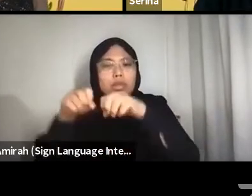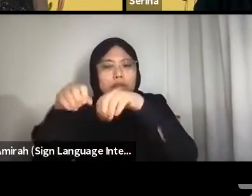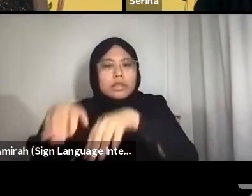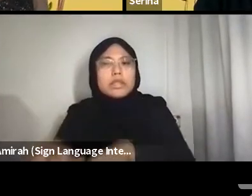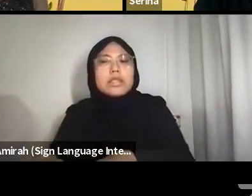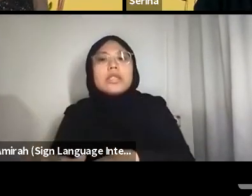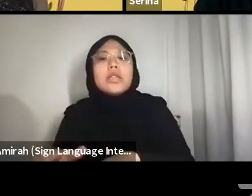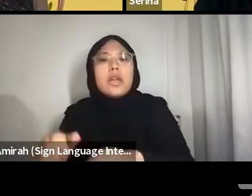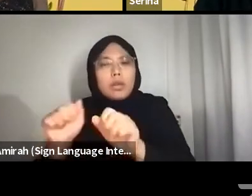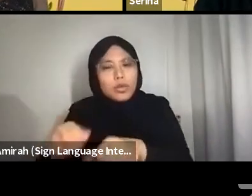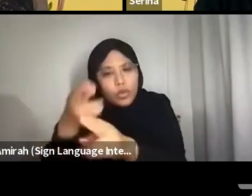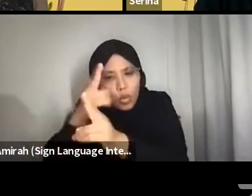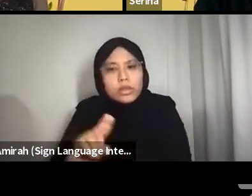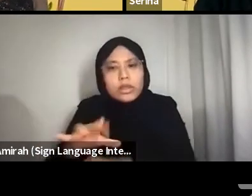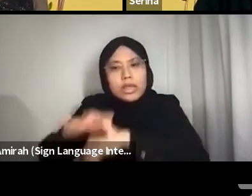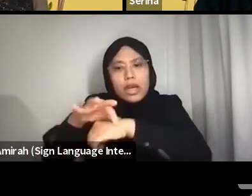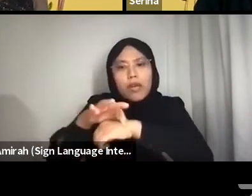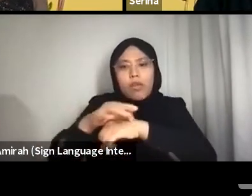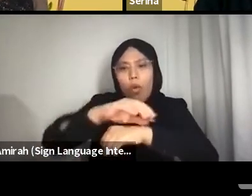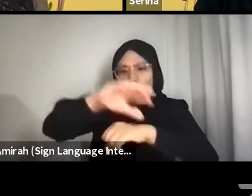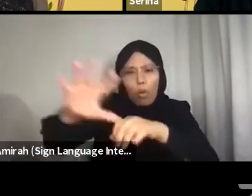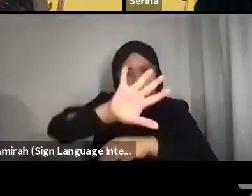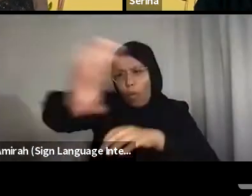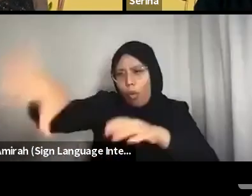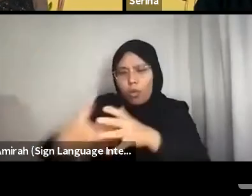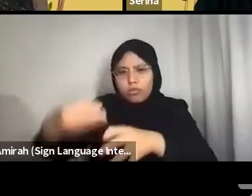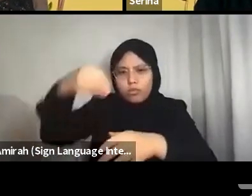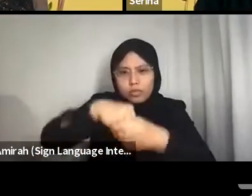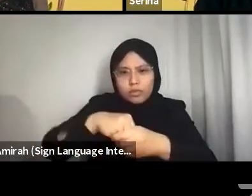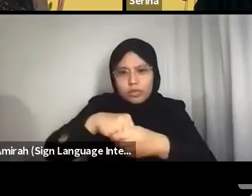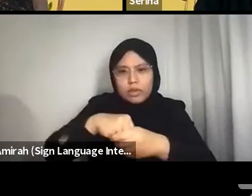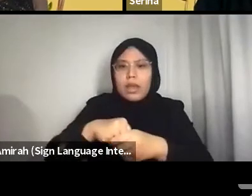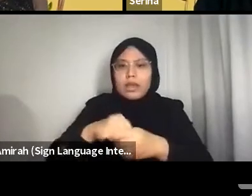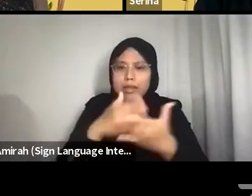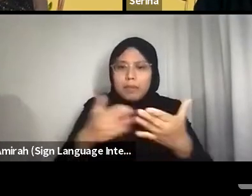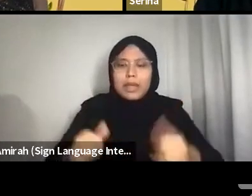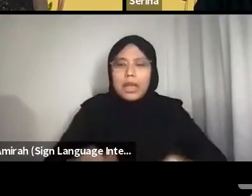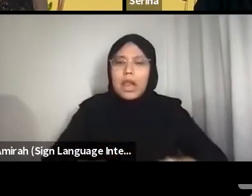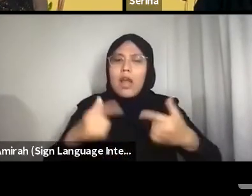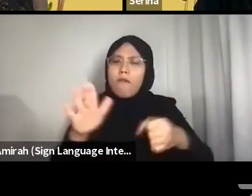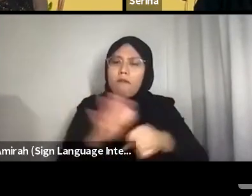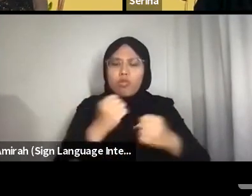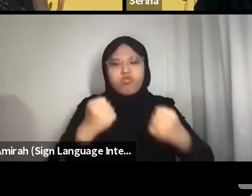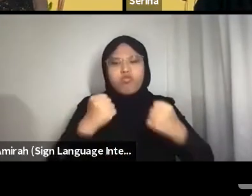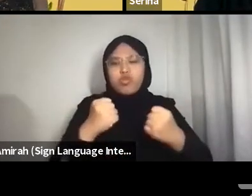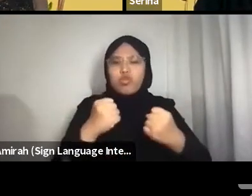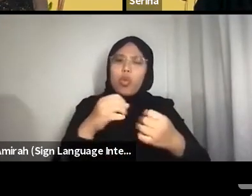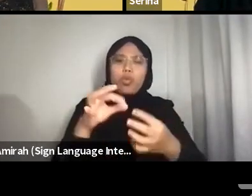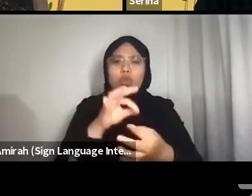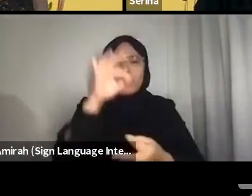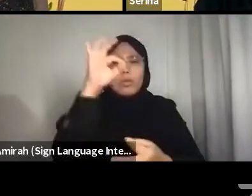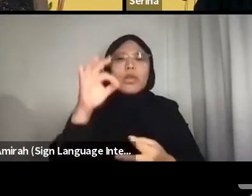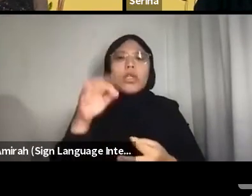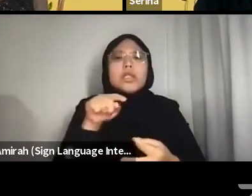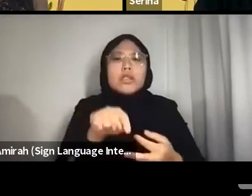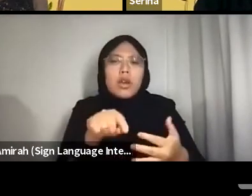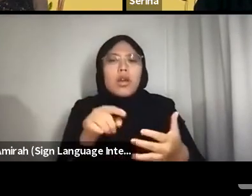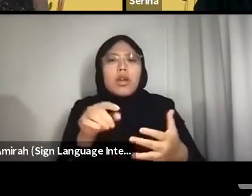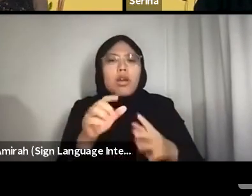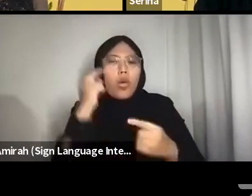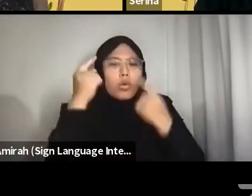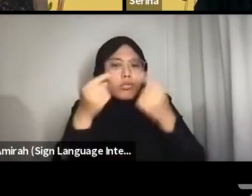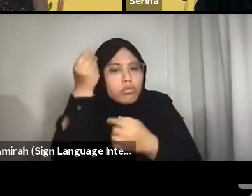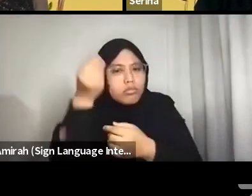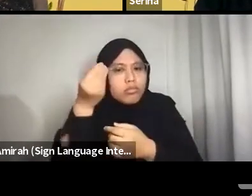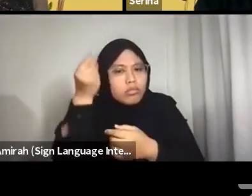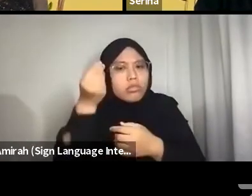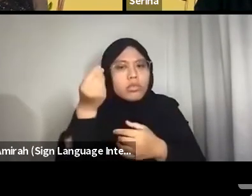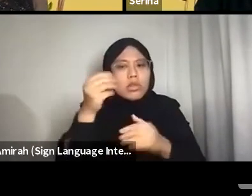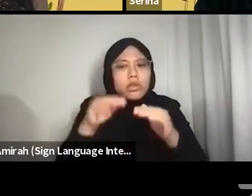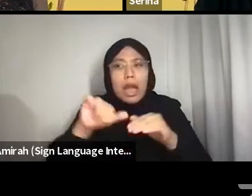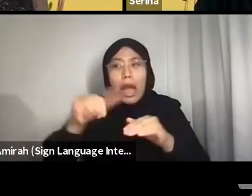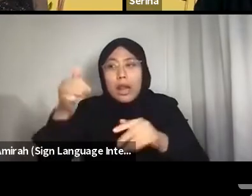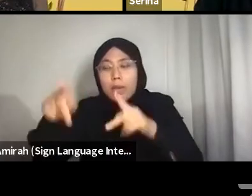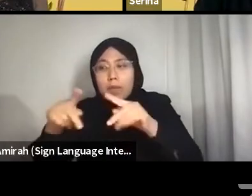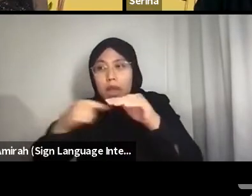is to consider the imbalance we will cause to others and ourselves when we do not honour the very ground that we step on and the seas that surround and nourish us.